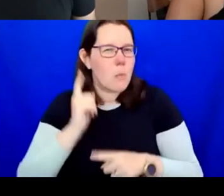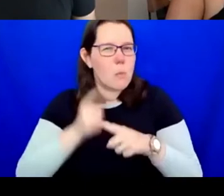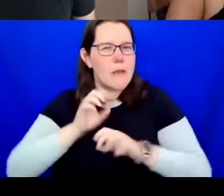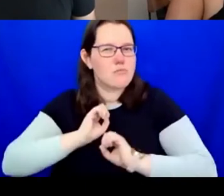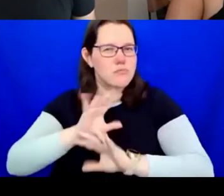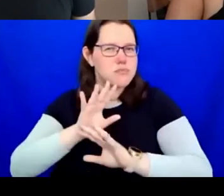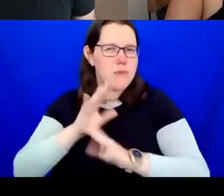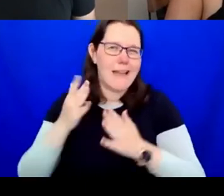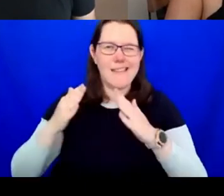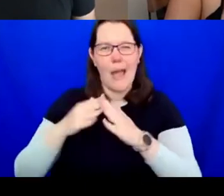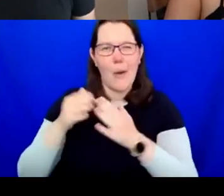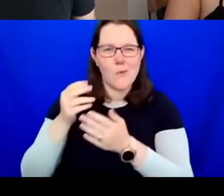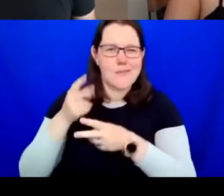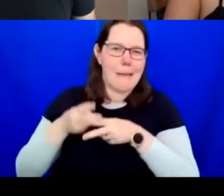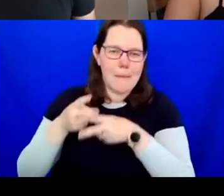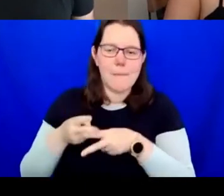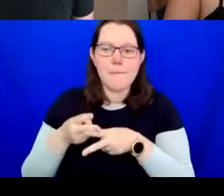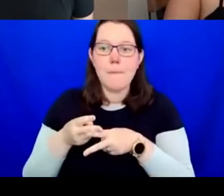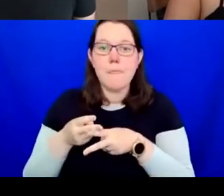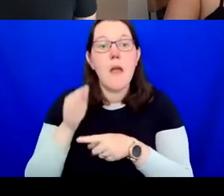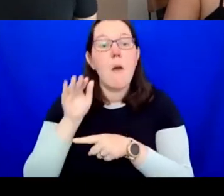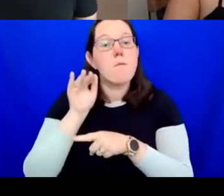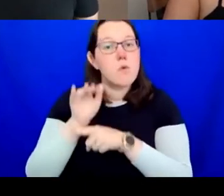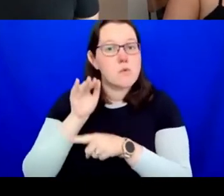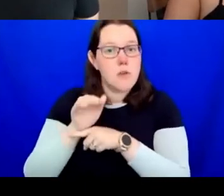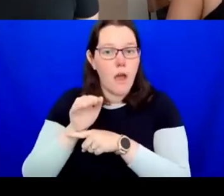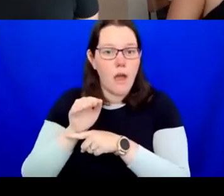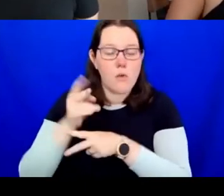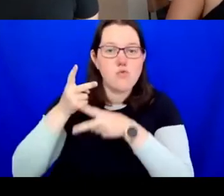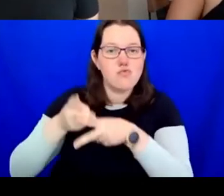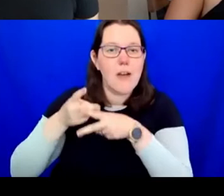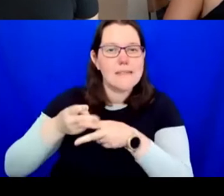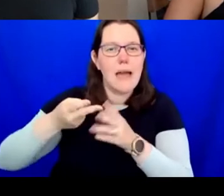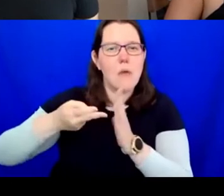The Future Curators Programme supports deaf and disabled curators to develop their skills